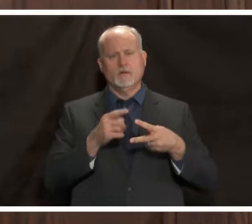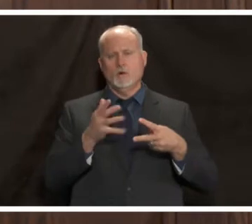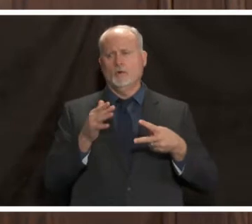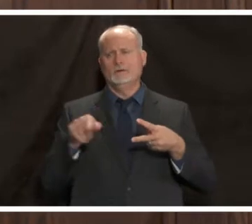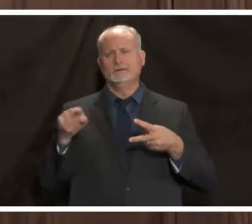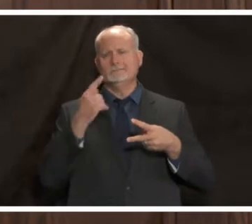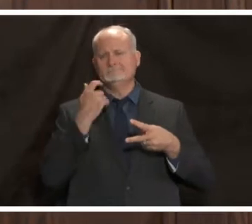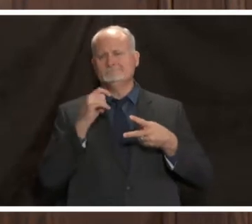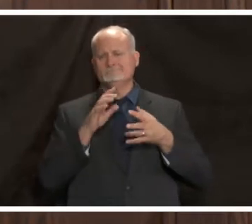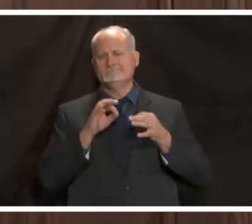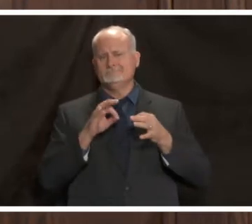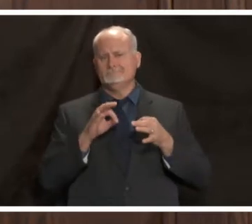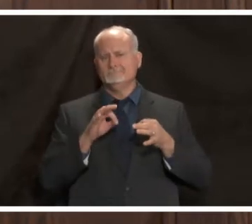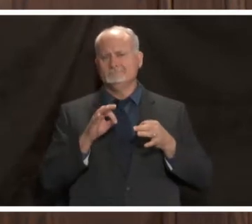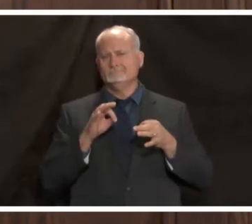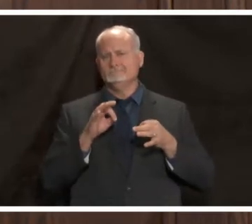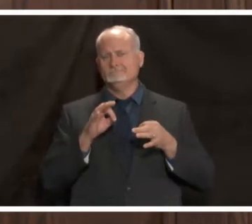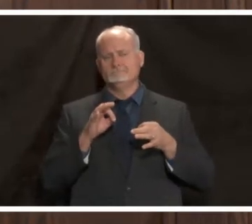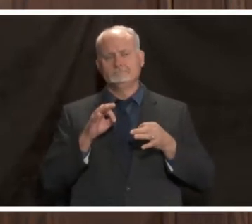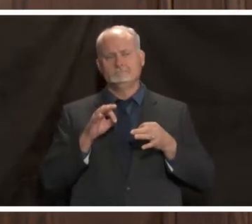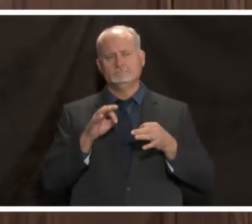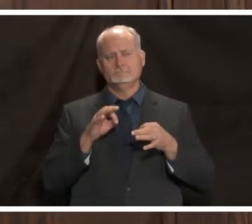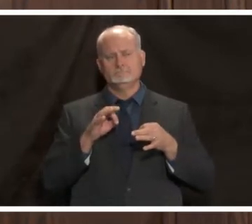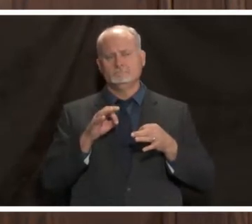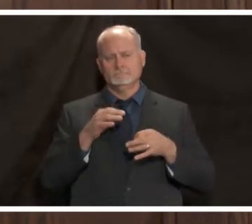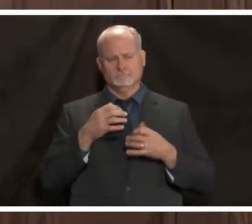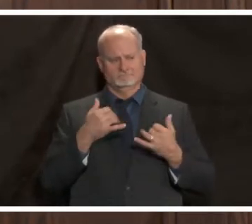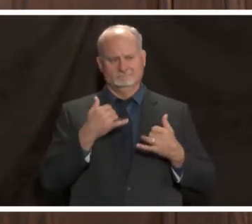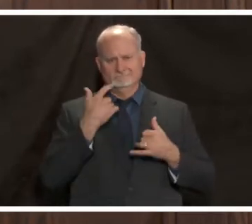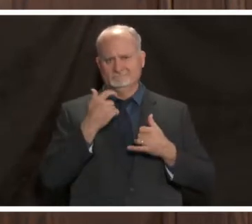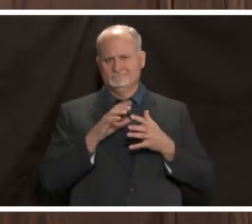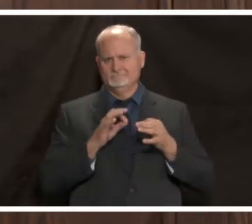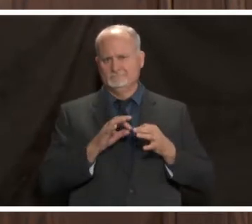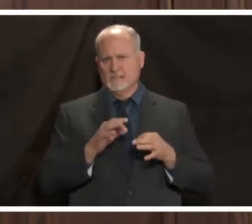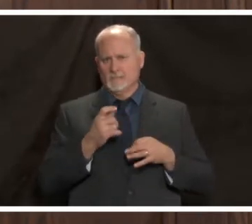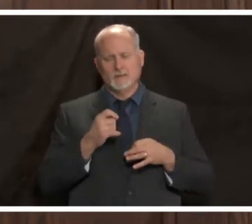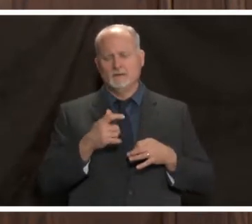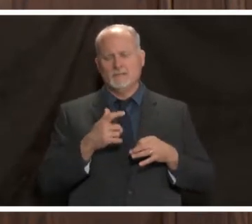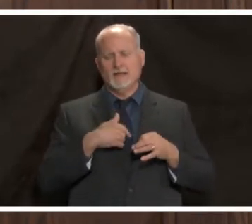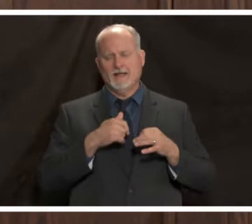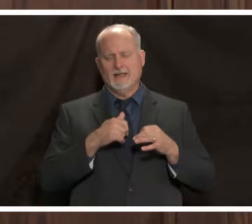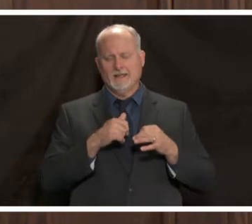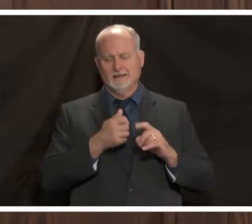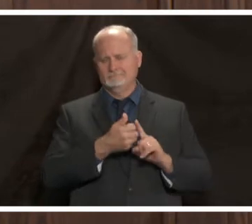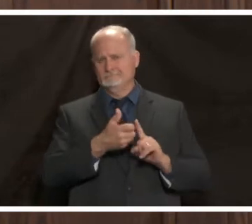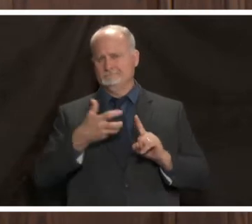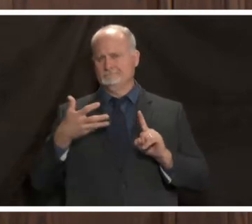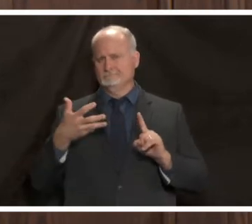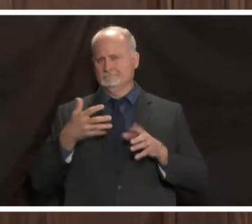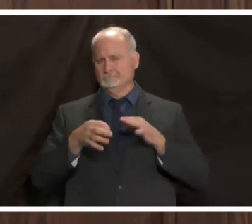direct data through this press conference but i'm gonna pull back to the bigger picture of initially